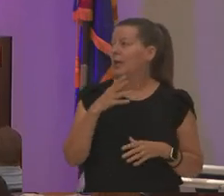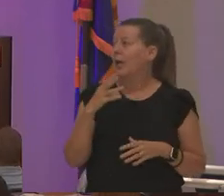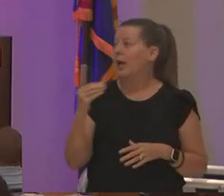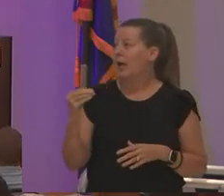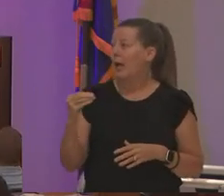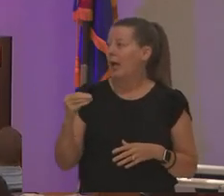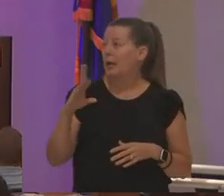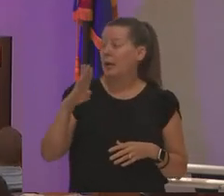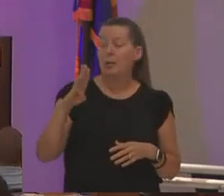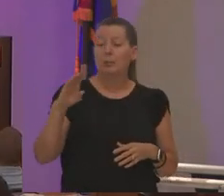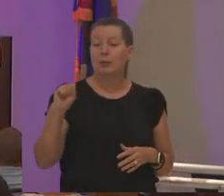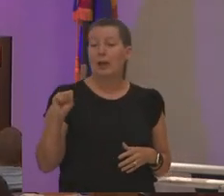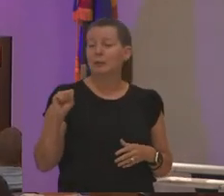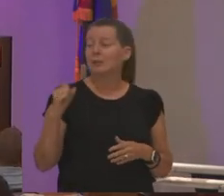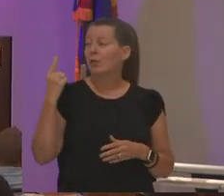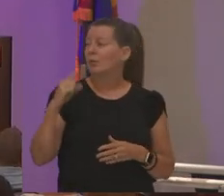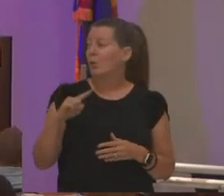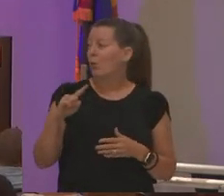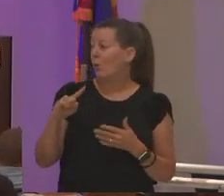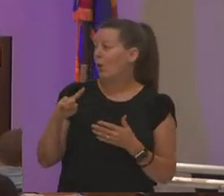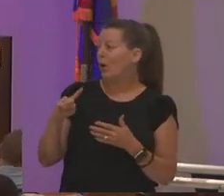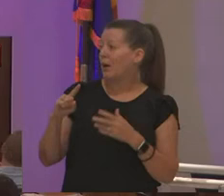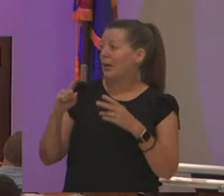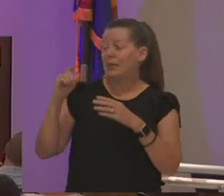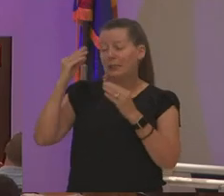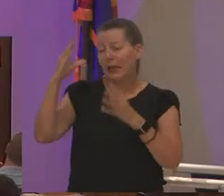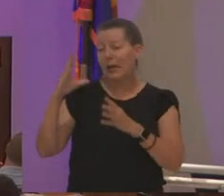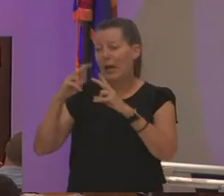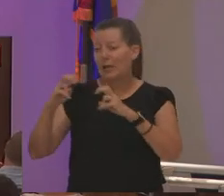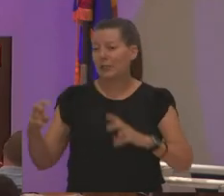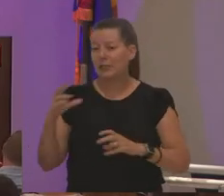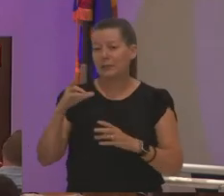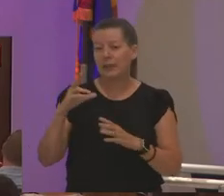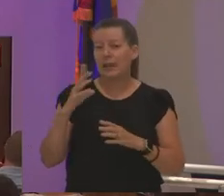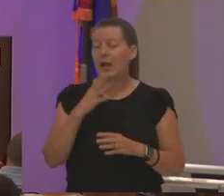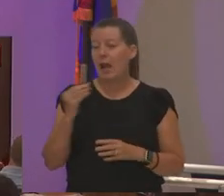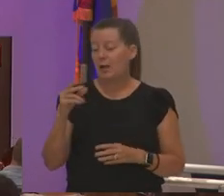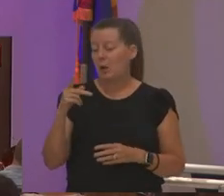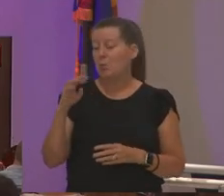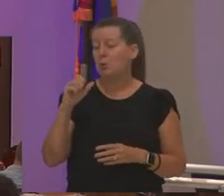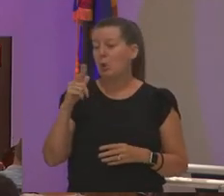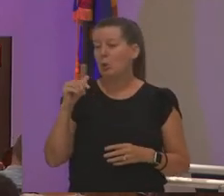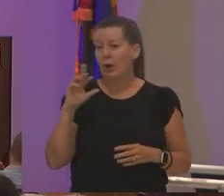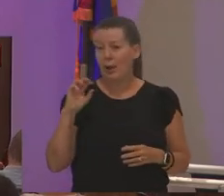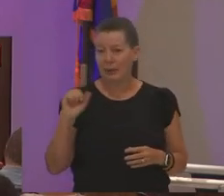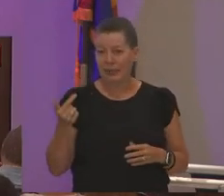and data analytics and programming that is huge what is that doing that is equitizing the field of